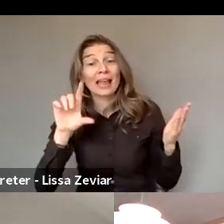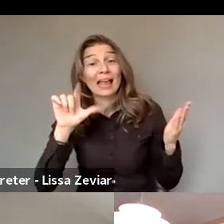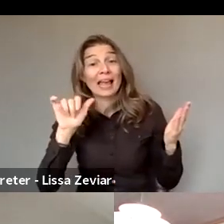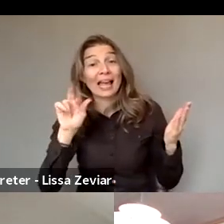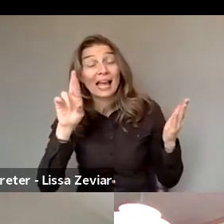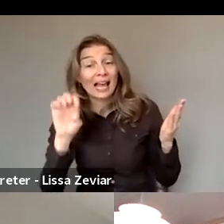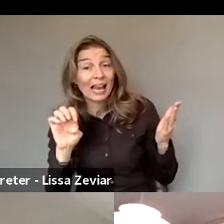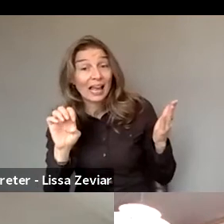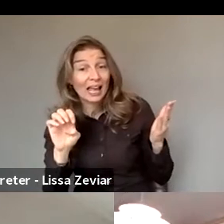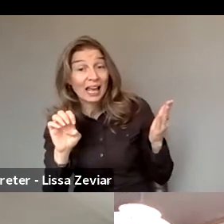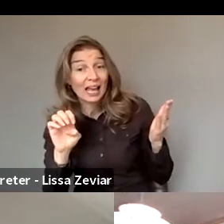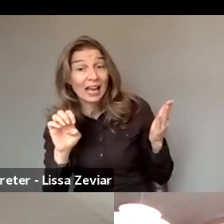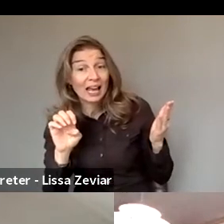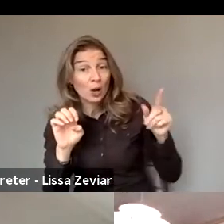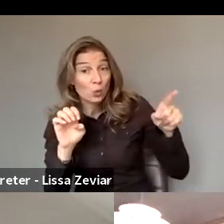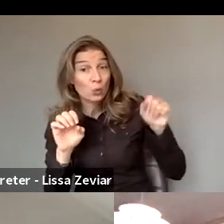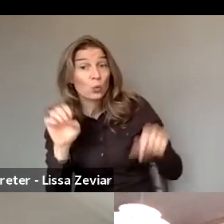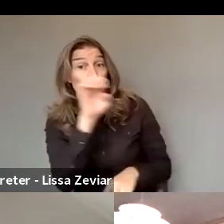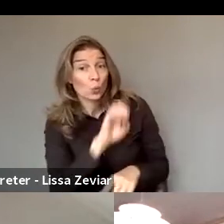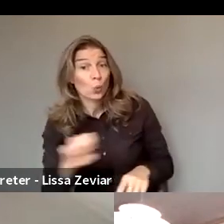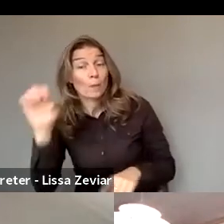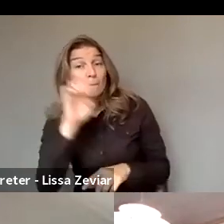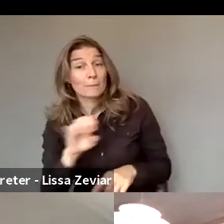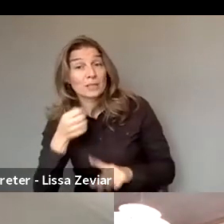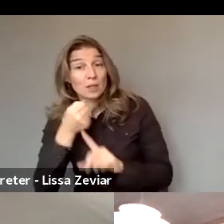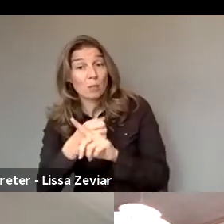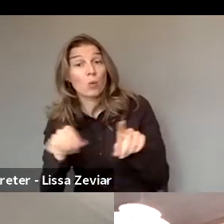because the European women's lobby is working on the implementation